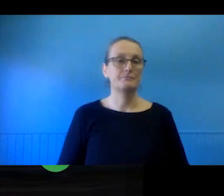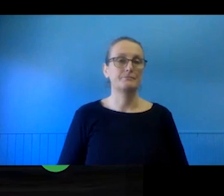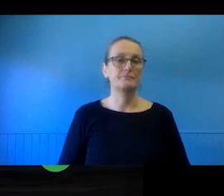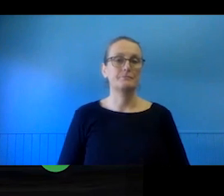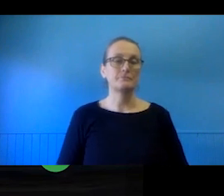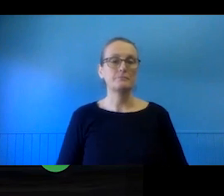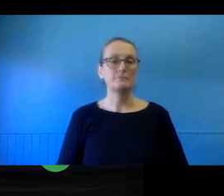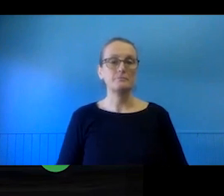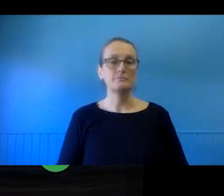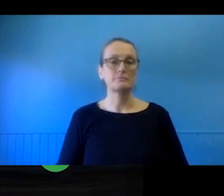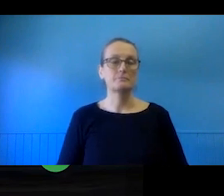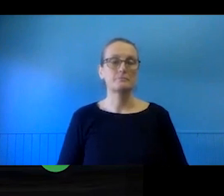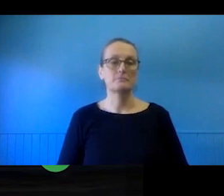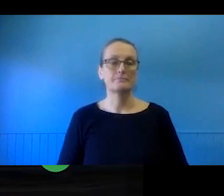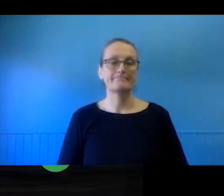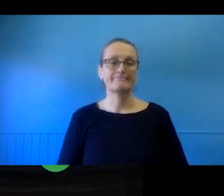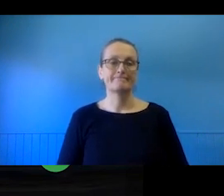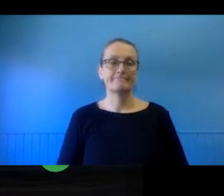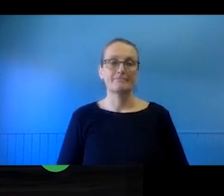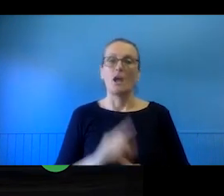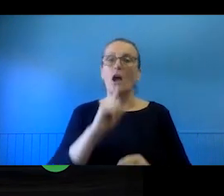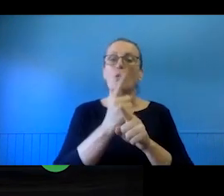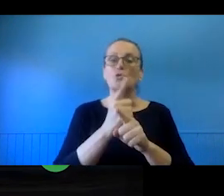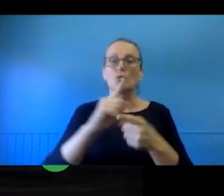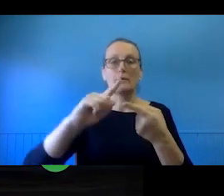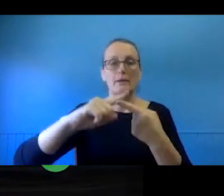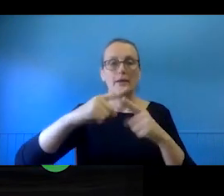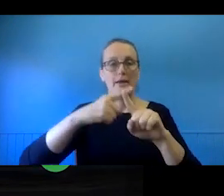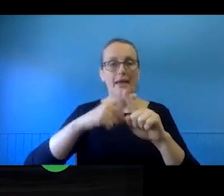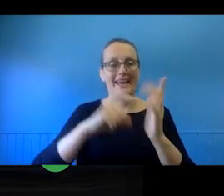little bit more about the nature of exclusive and non-exclusive licences.